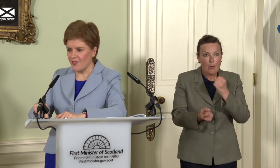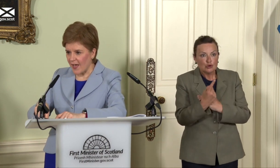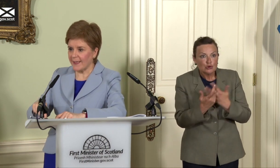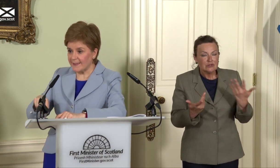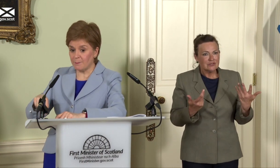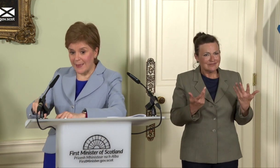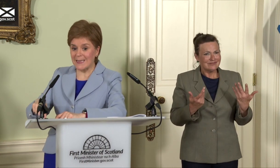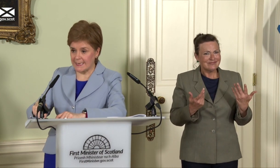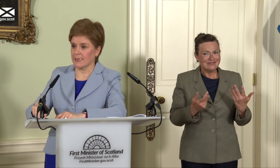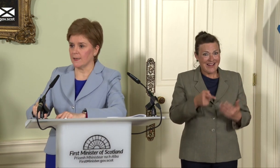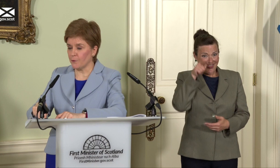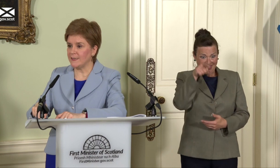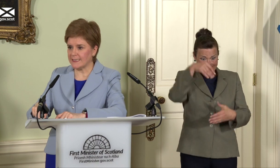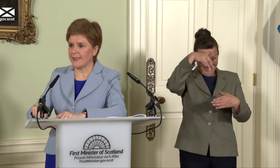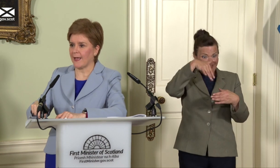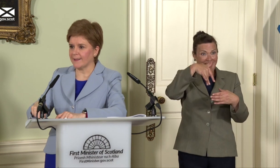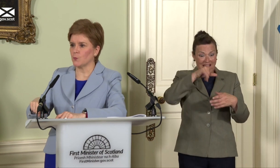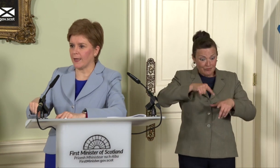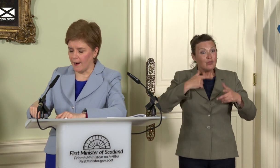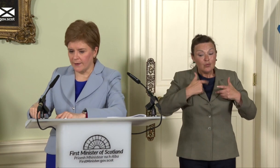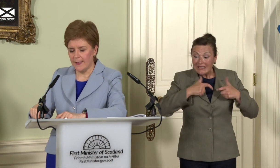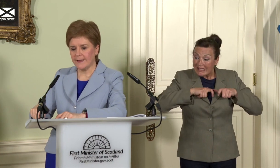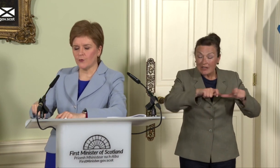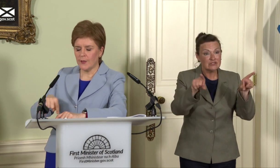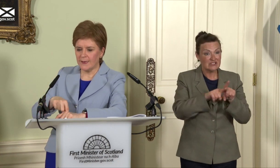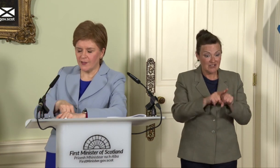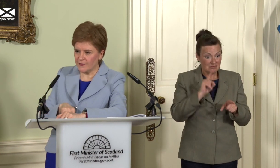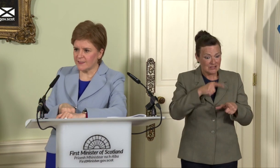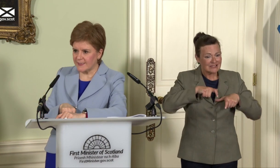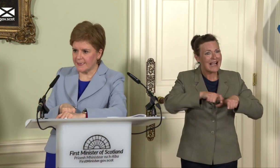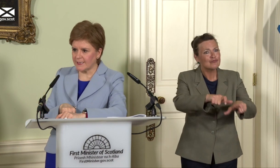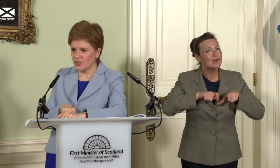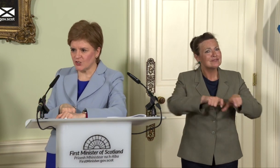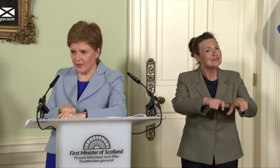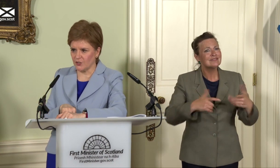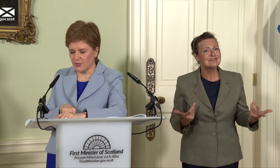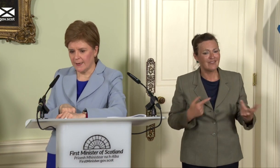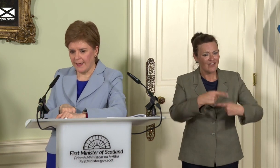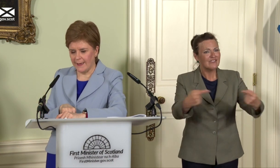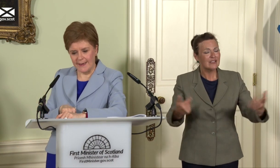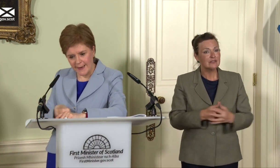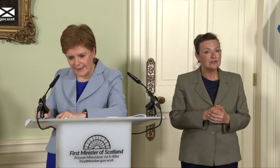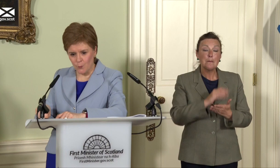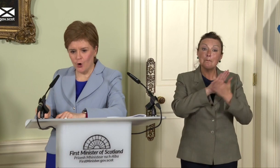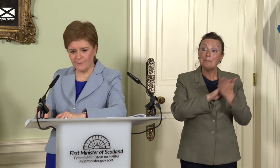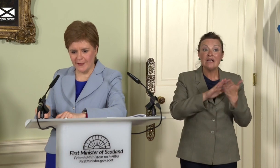That is baked in if we stay as we are. Now, does deciding to change in any walk of life,